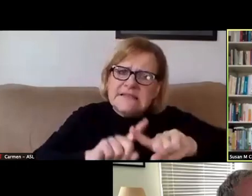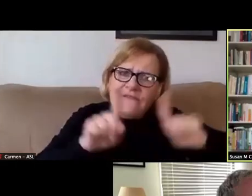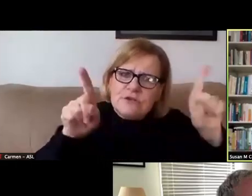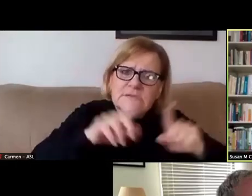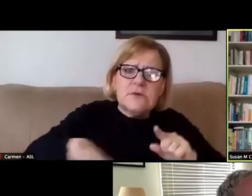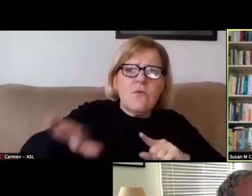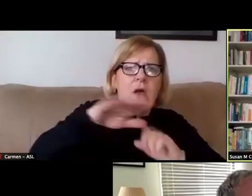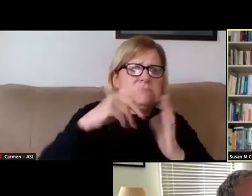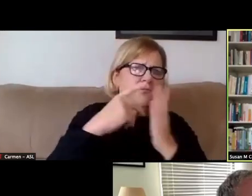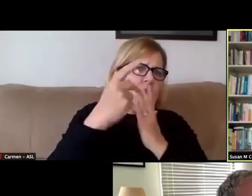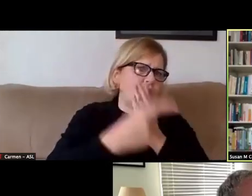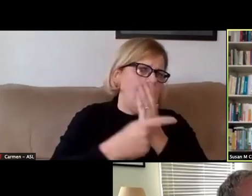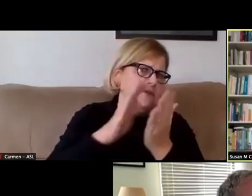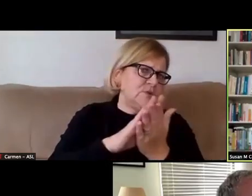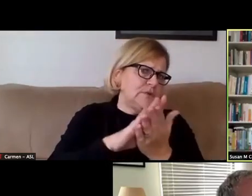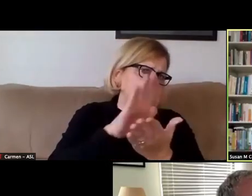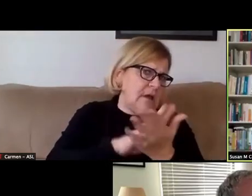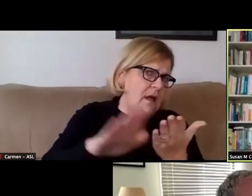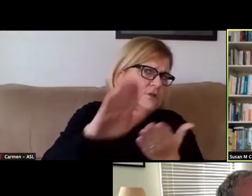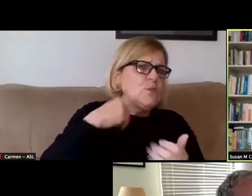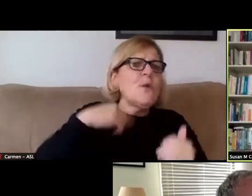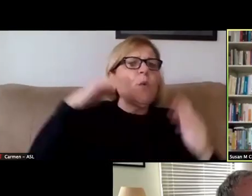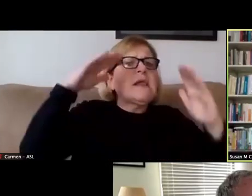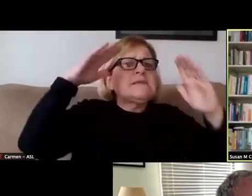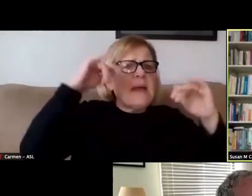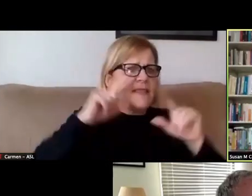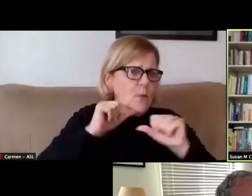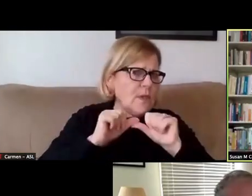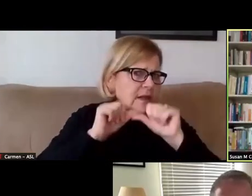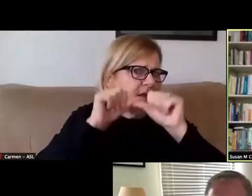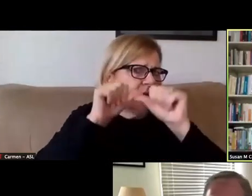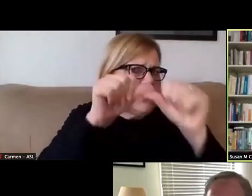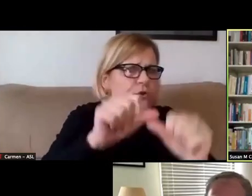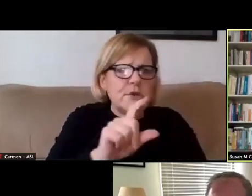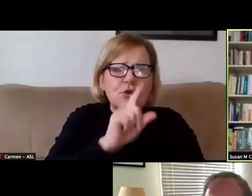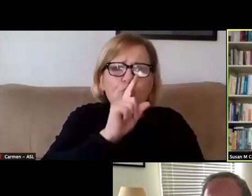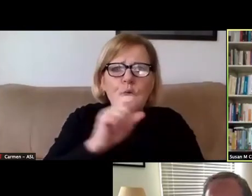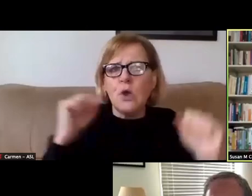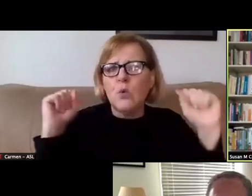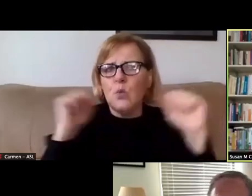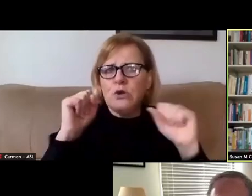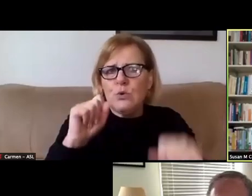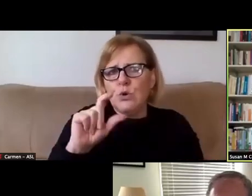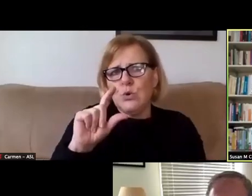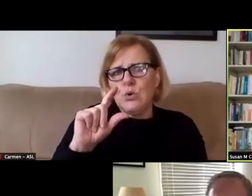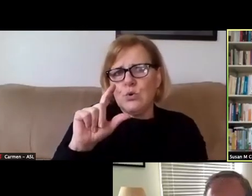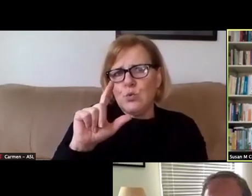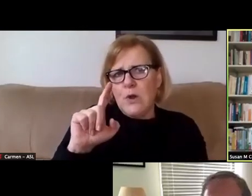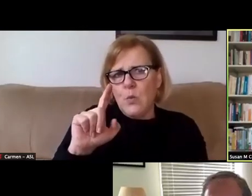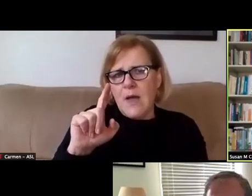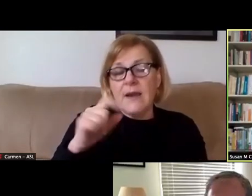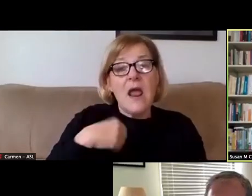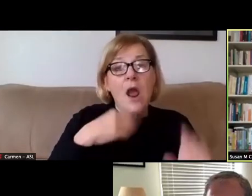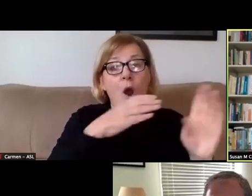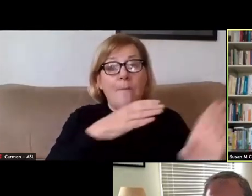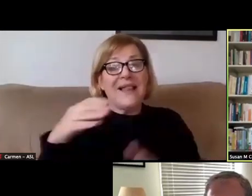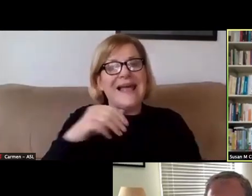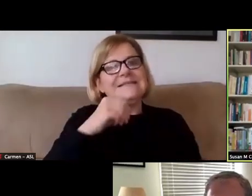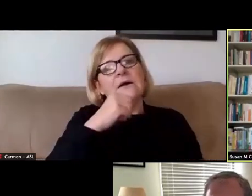in the schools and colleges. And so, we would expect that to continue to be true in winter '21. Our plan is not a one size fits all,